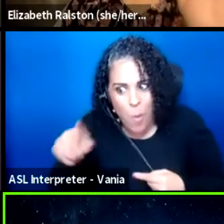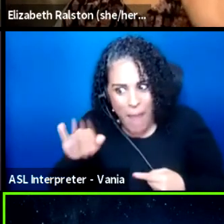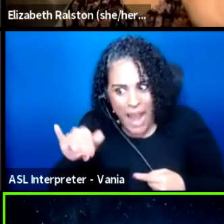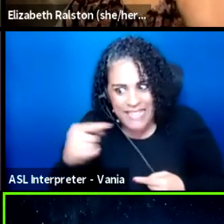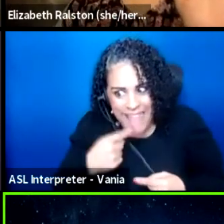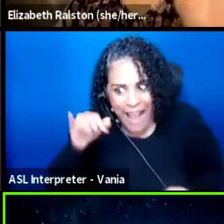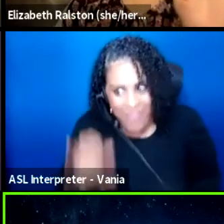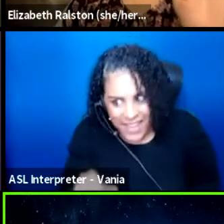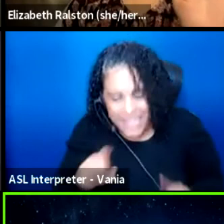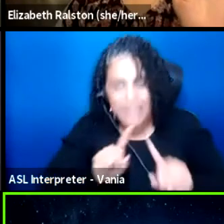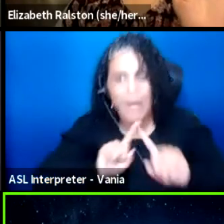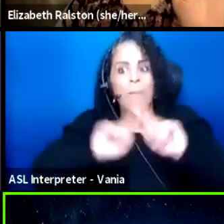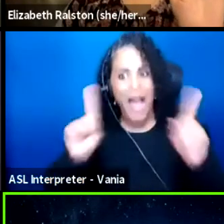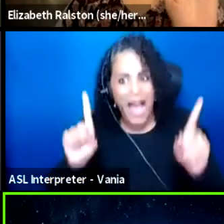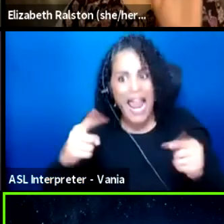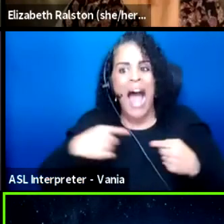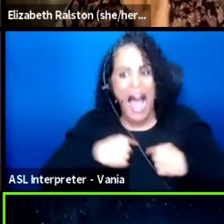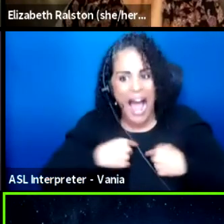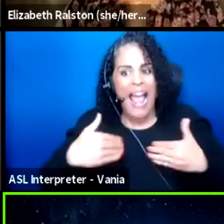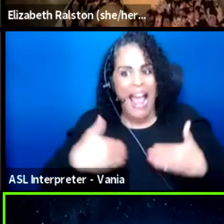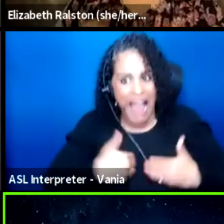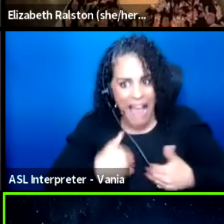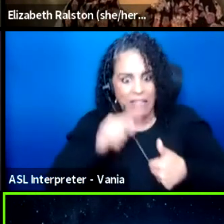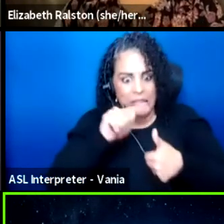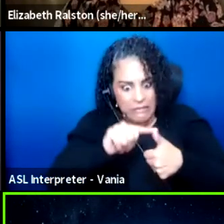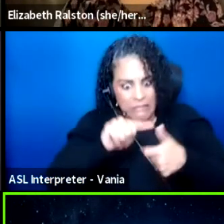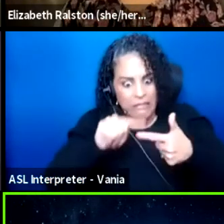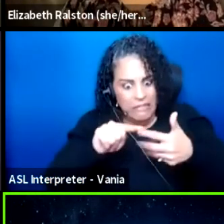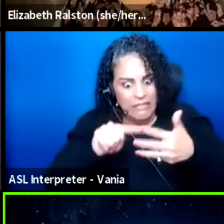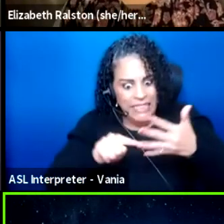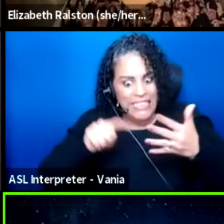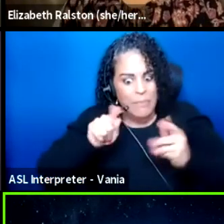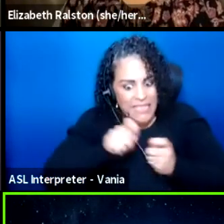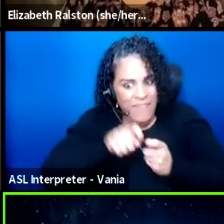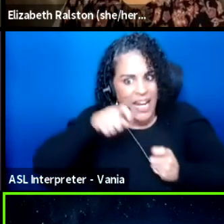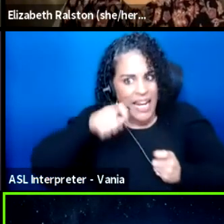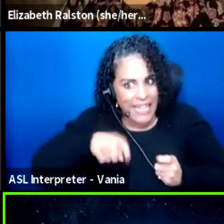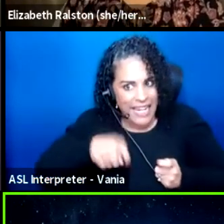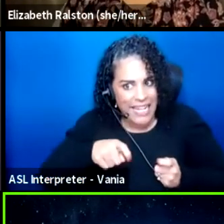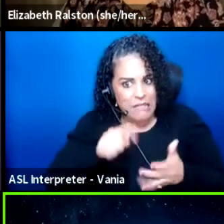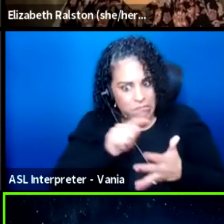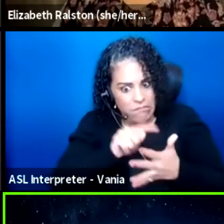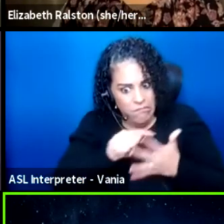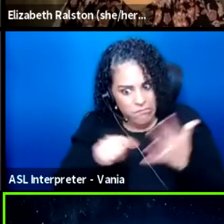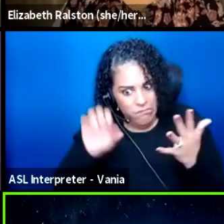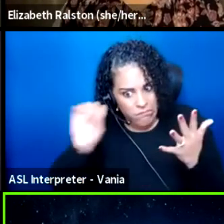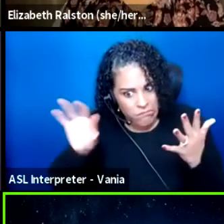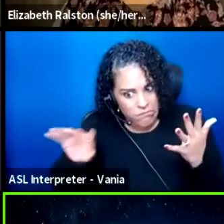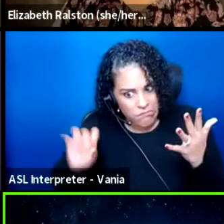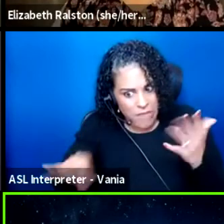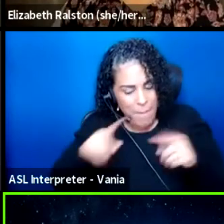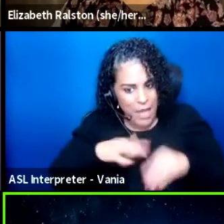but I have specific needs, and here's what they are based on my disabilities,